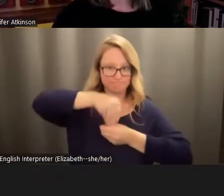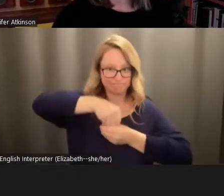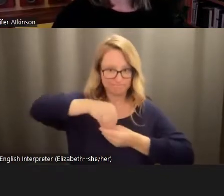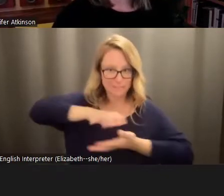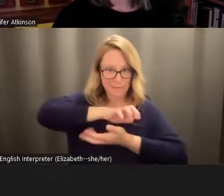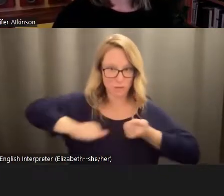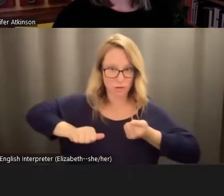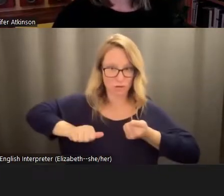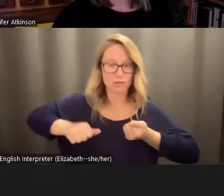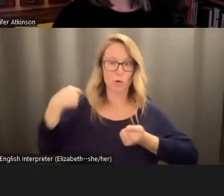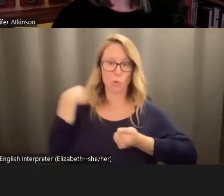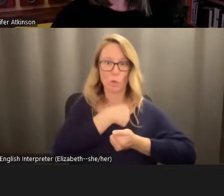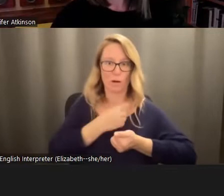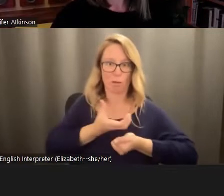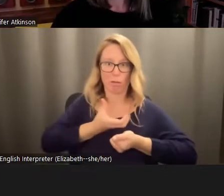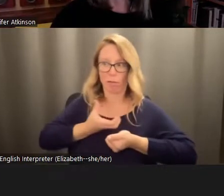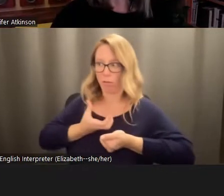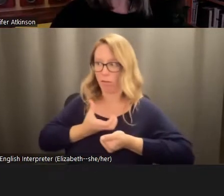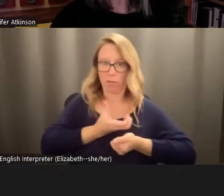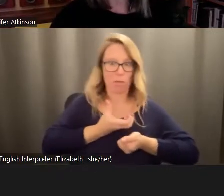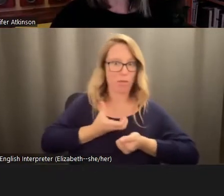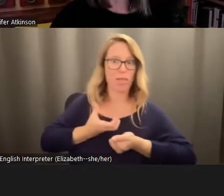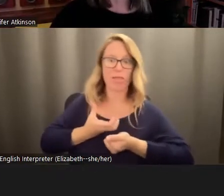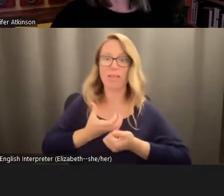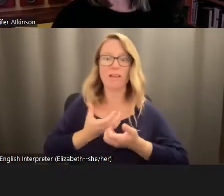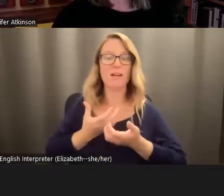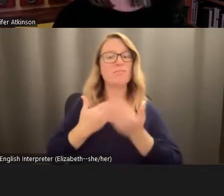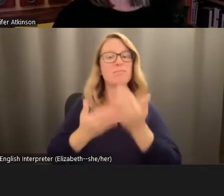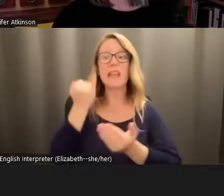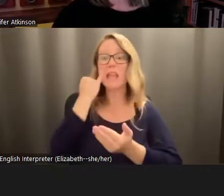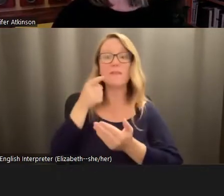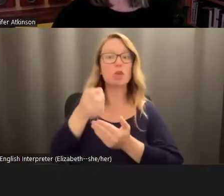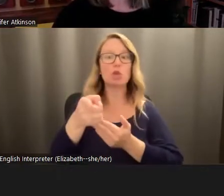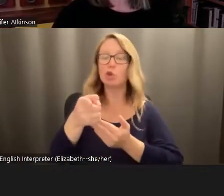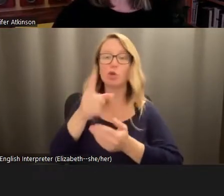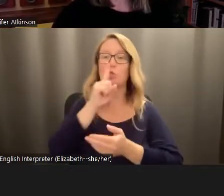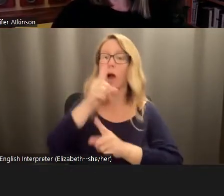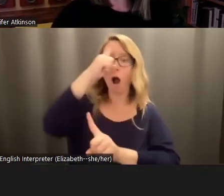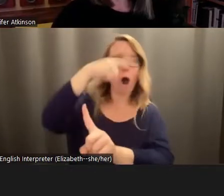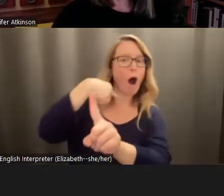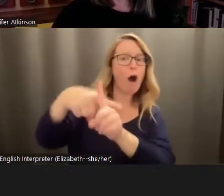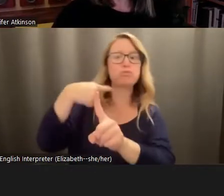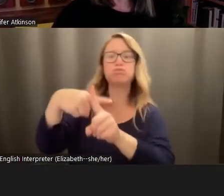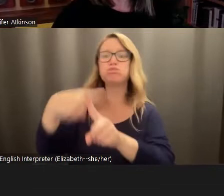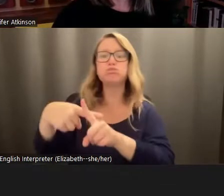that we're carrying inside of us. You know, even if you're a constitutional optimist, are very disciplined about only